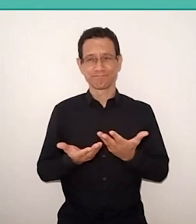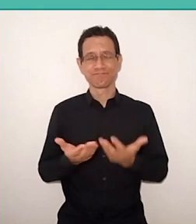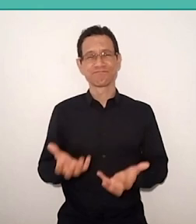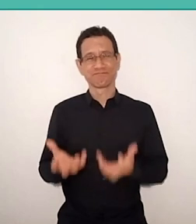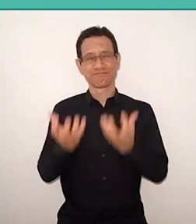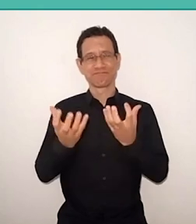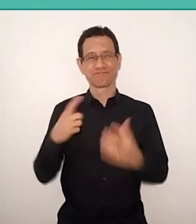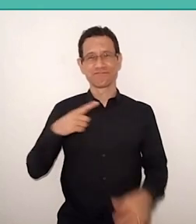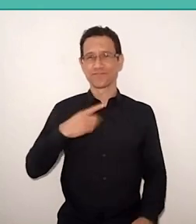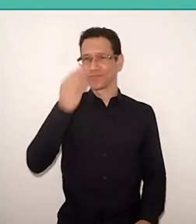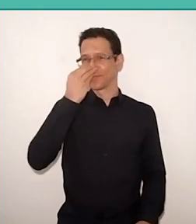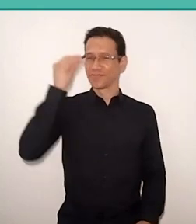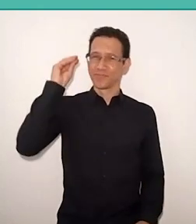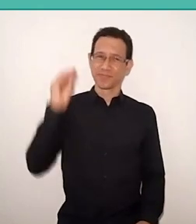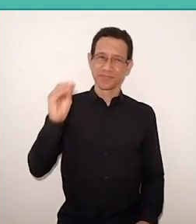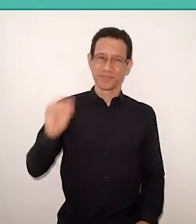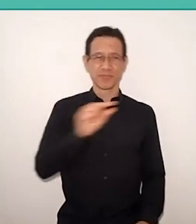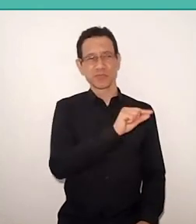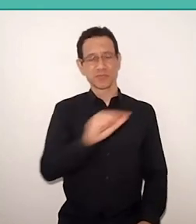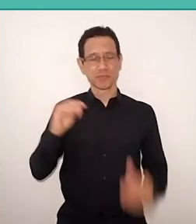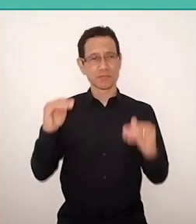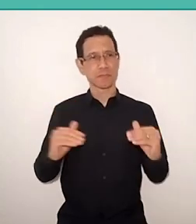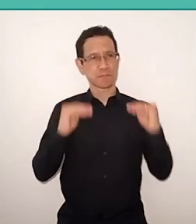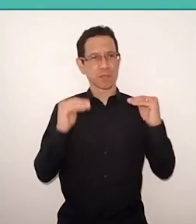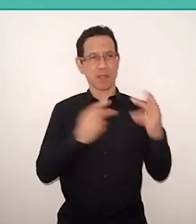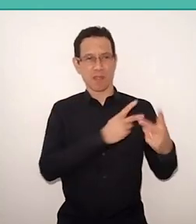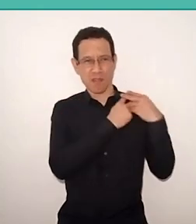of those who should be the greatest responsible for the solution.